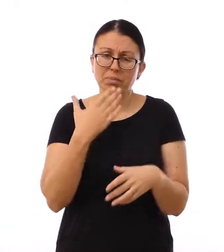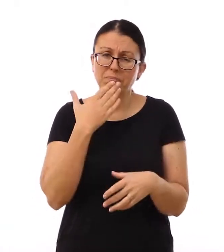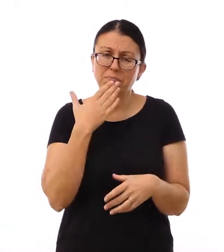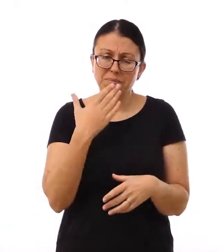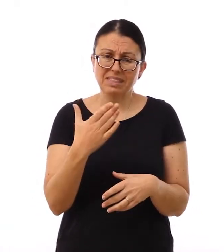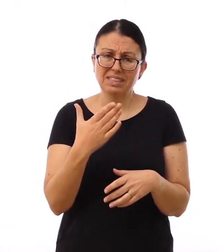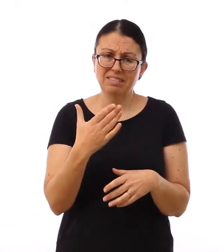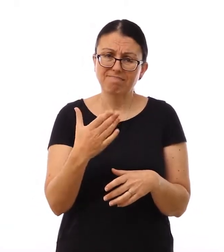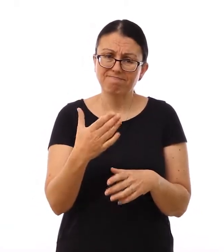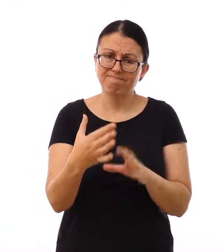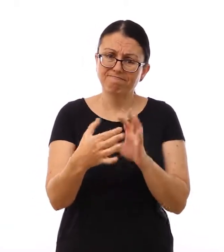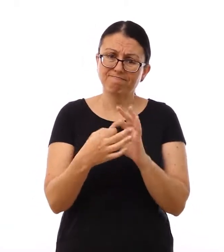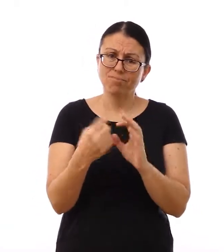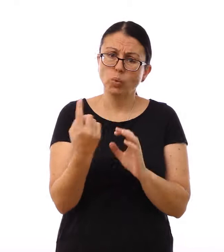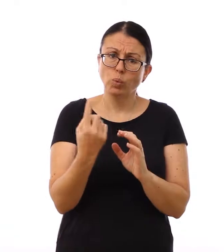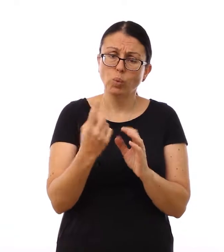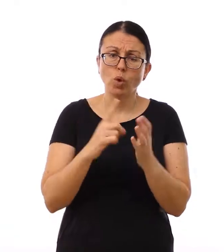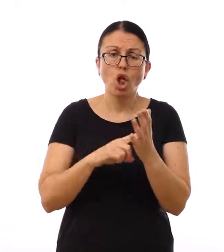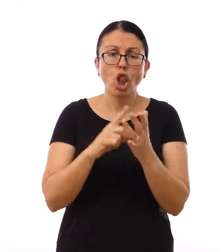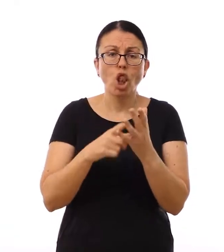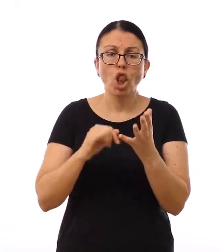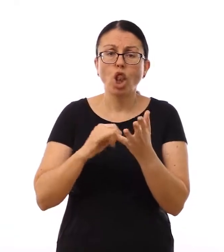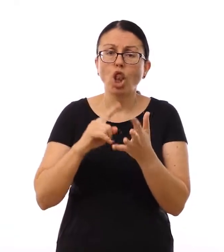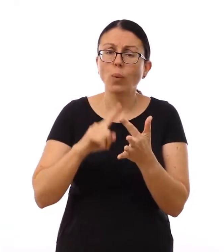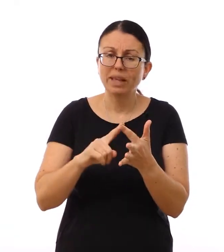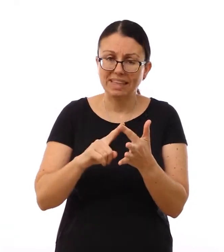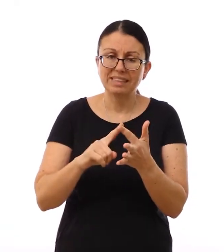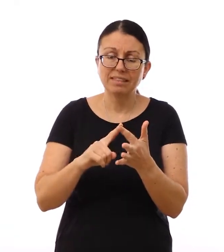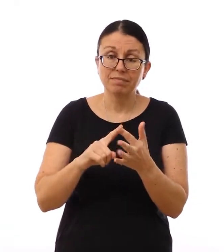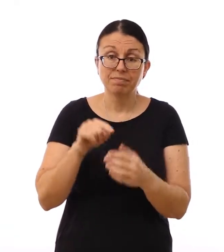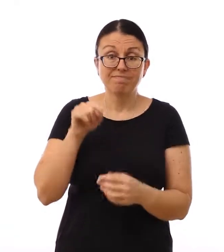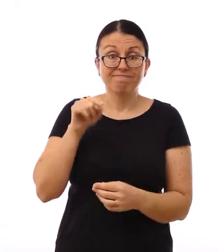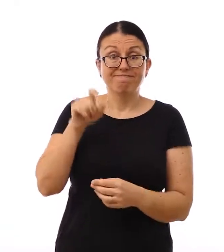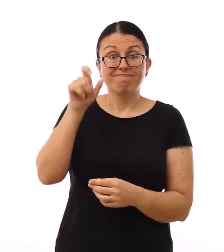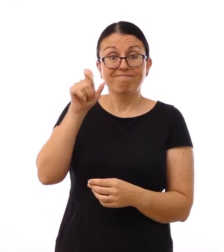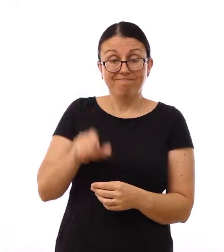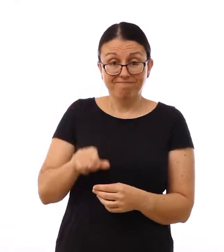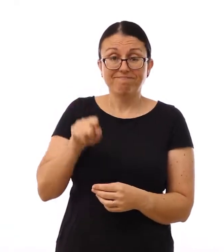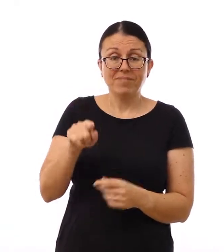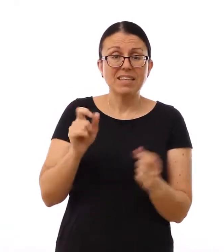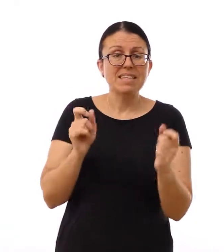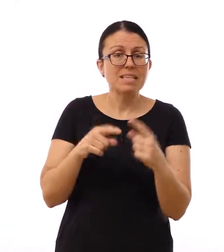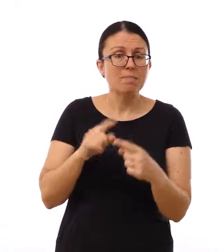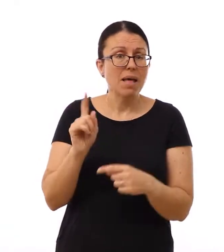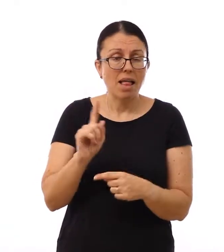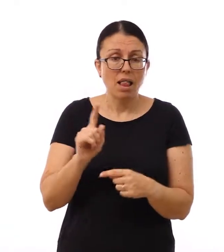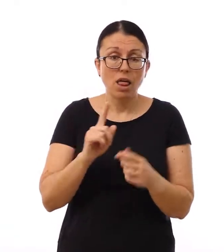please contact Louise on